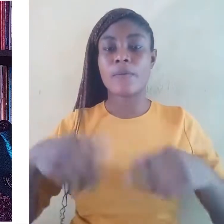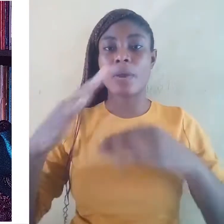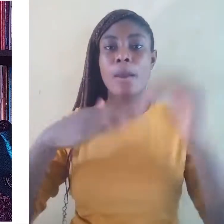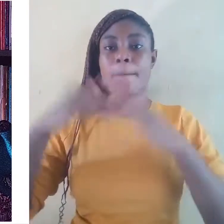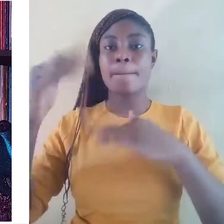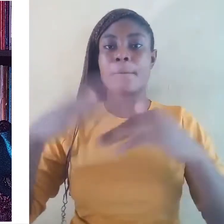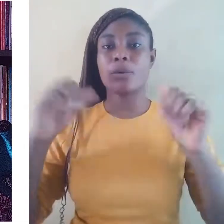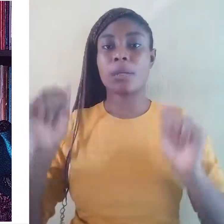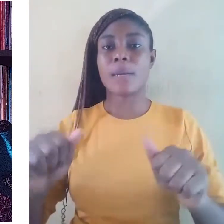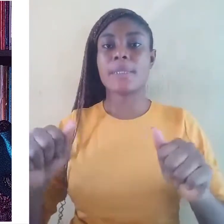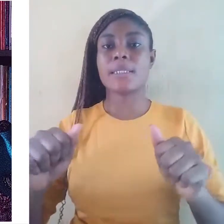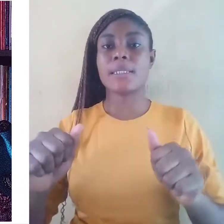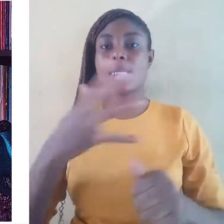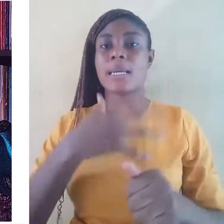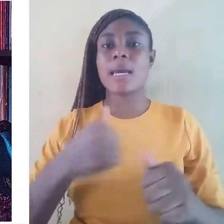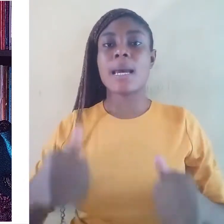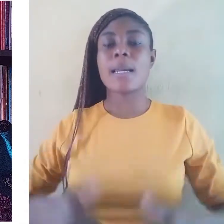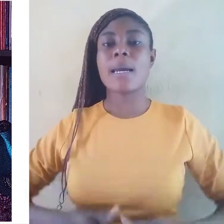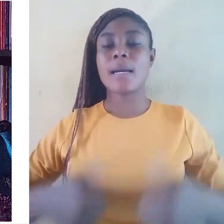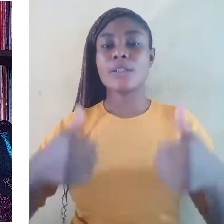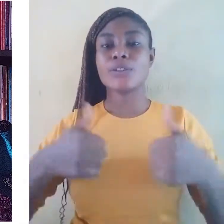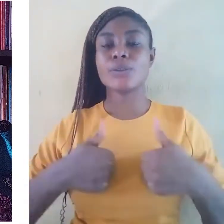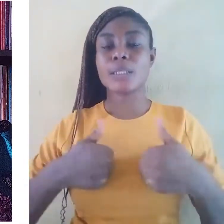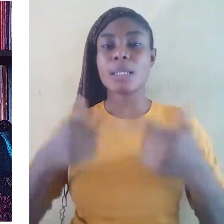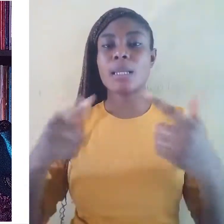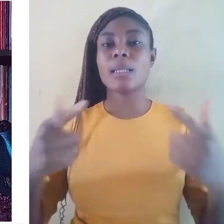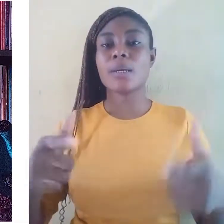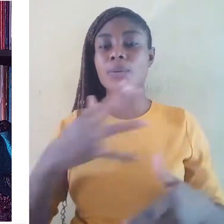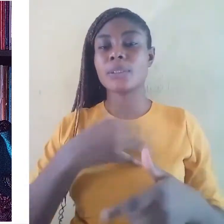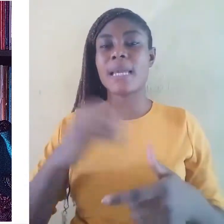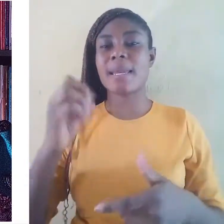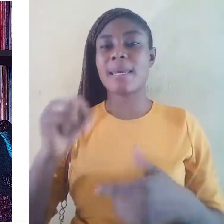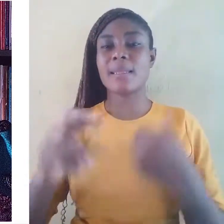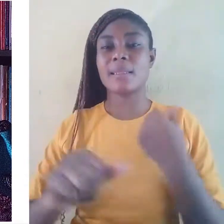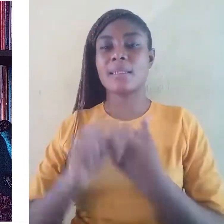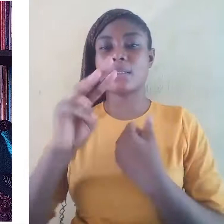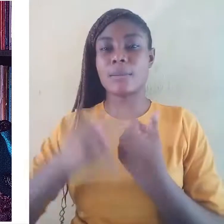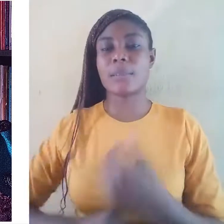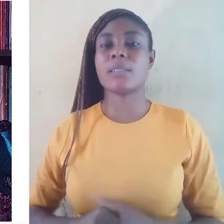and address language endangerment from novel perspectives.